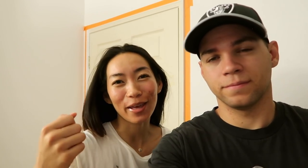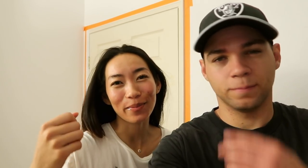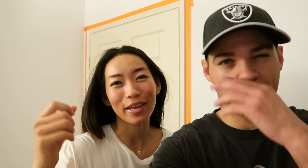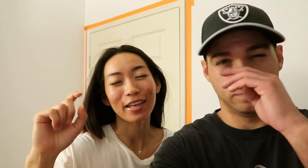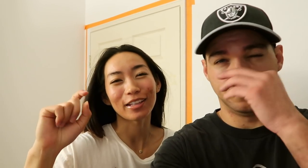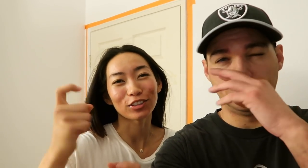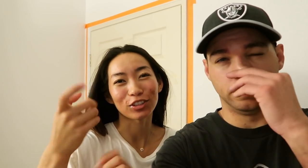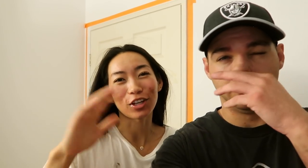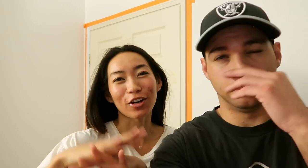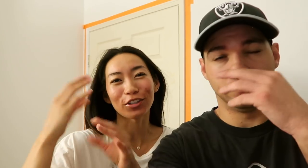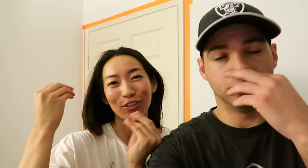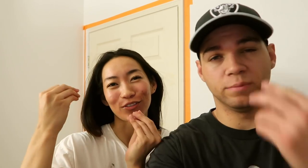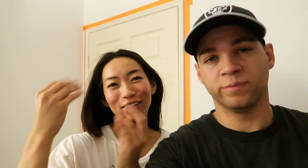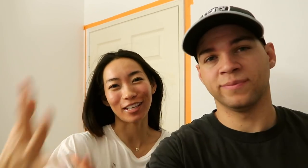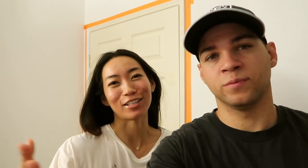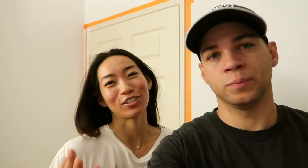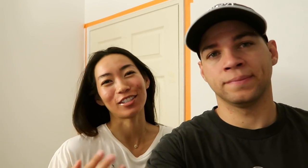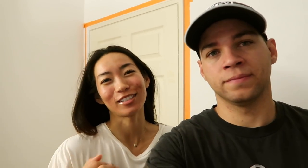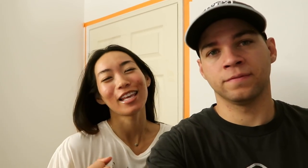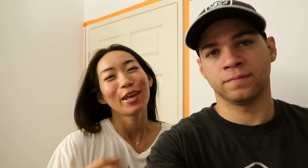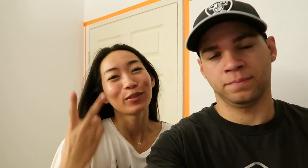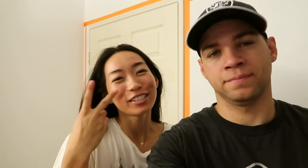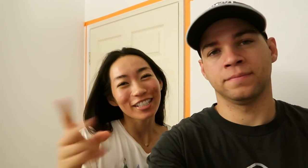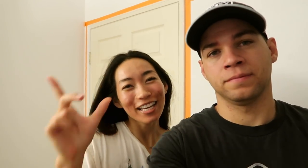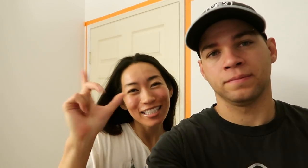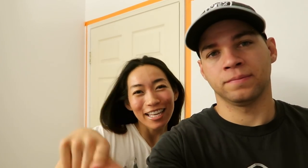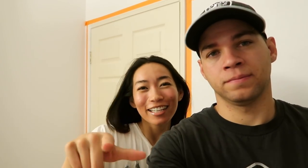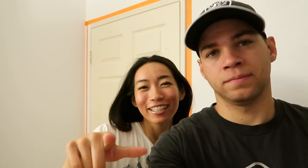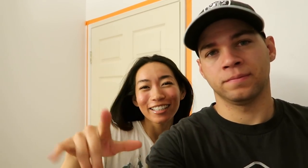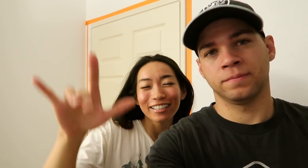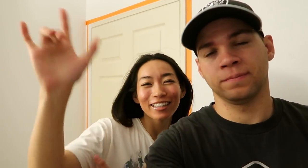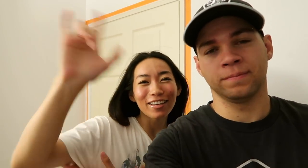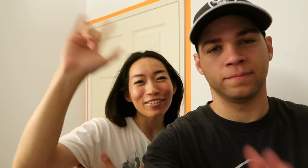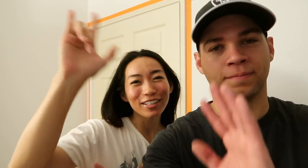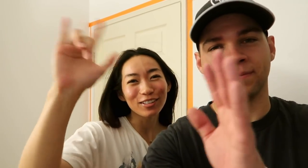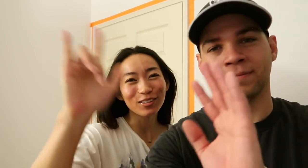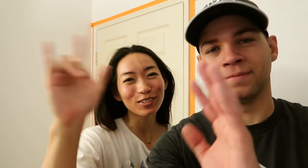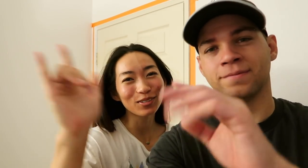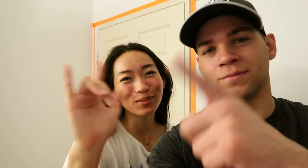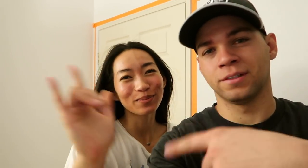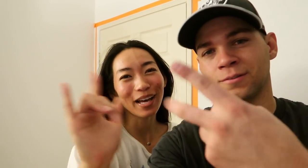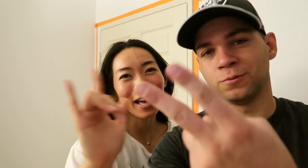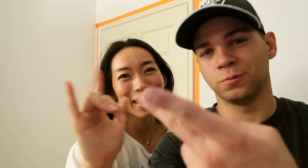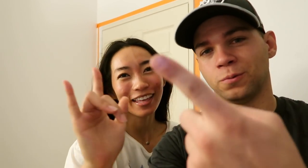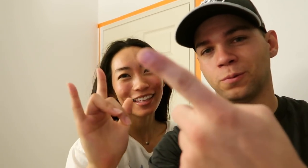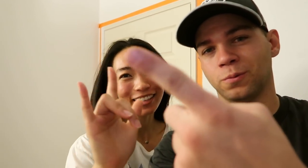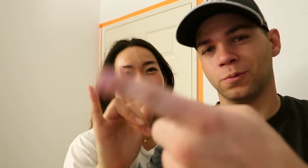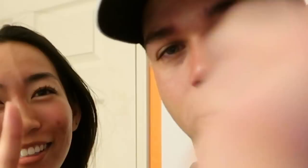and turn on notifications and we'll see you guys later Love you! Bye! Sign Duo OUT!